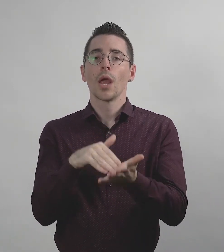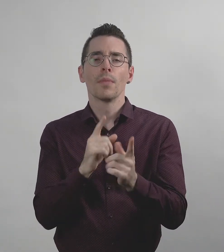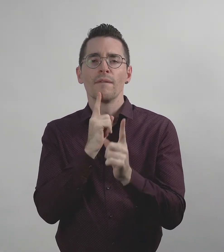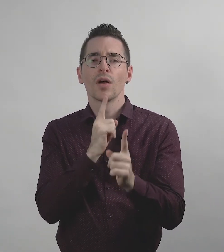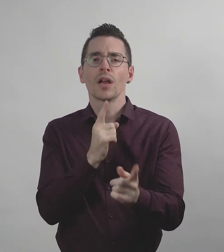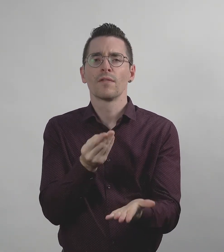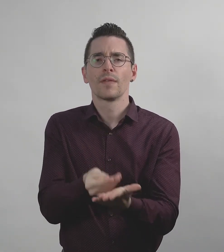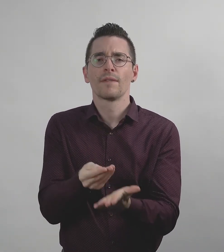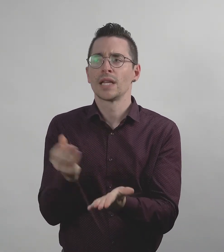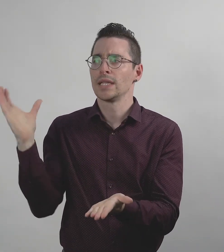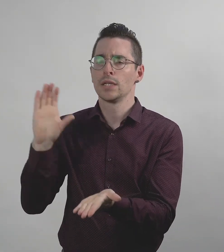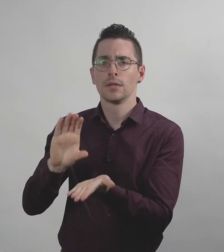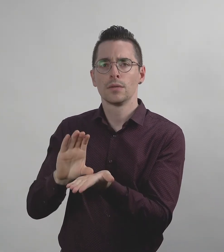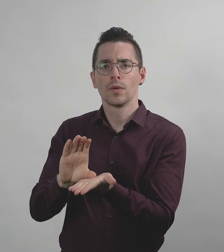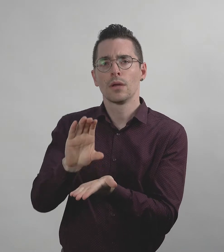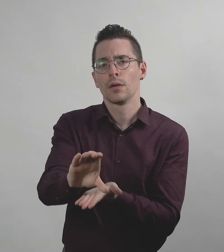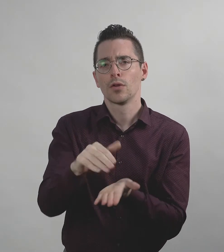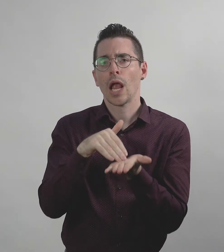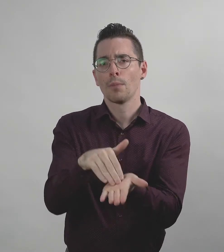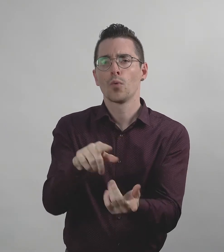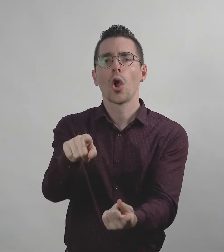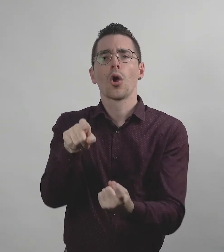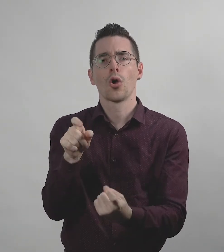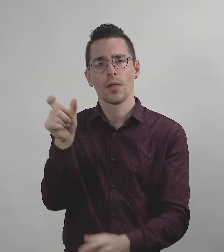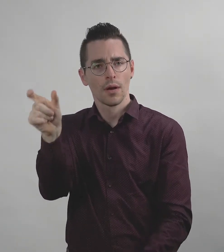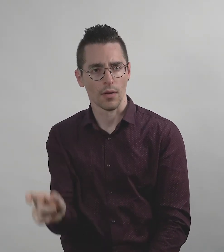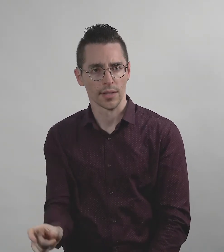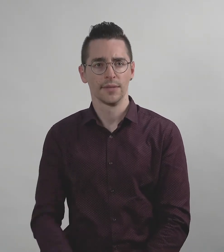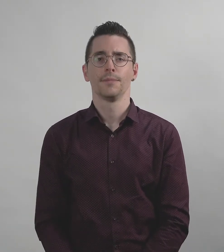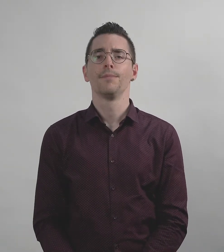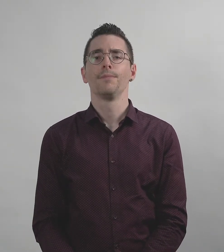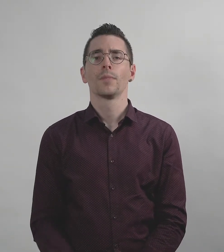We advise you on funding you may be entitled to that can help you hire clients.